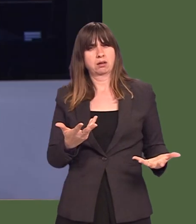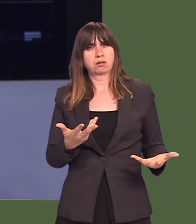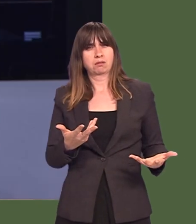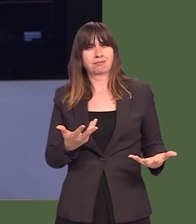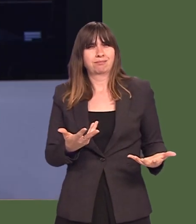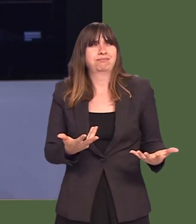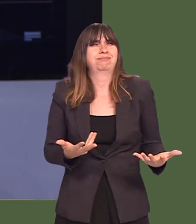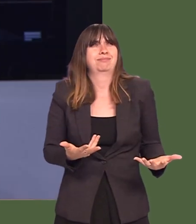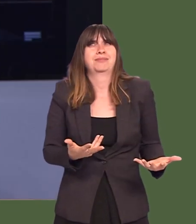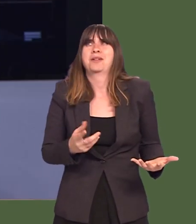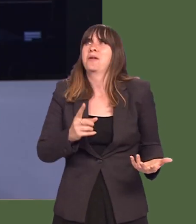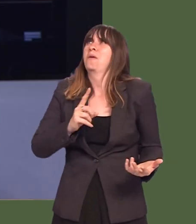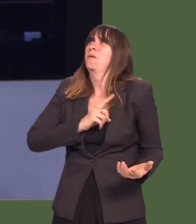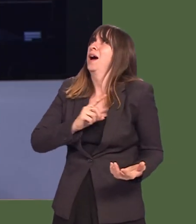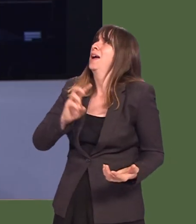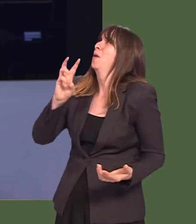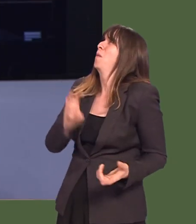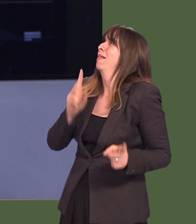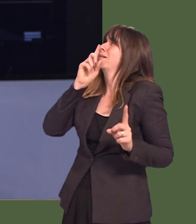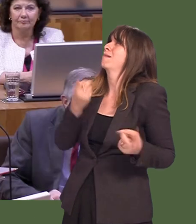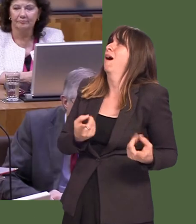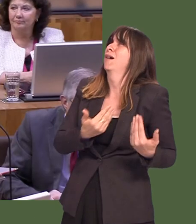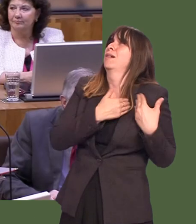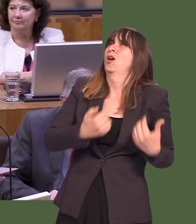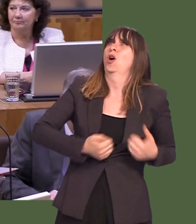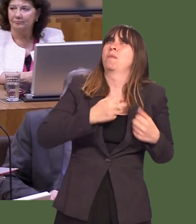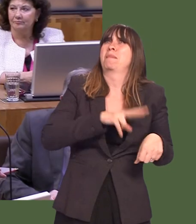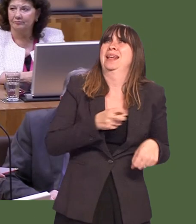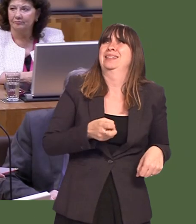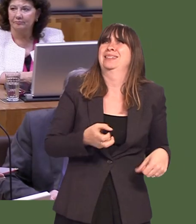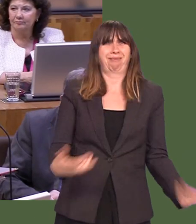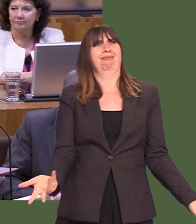There is no rational reason for that to be the case.